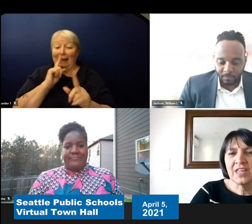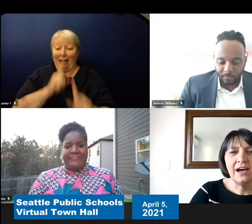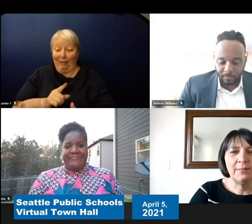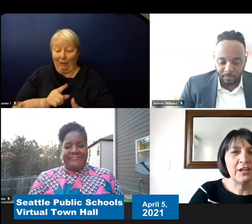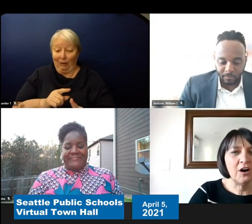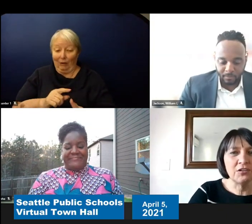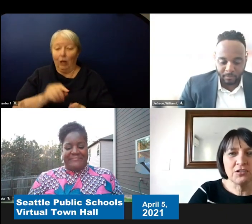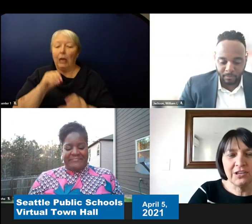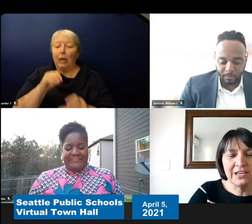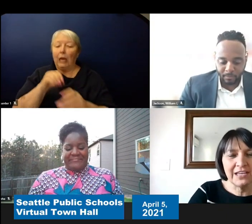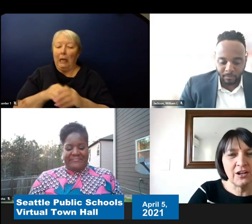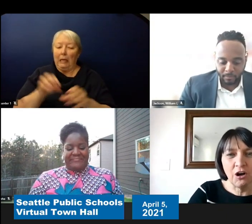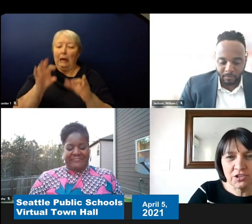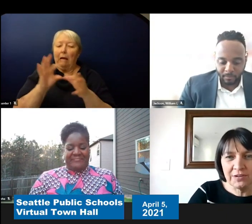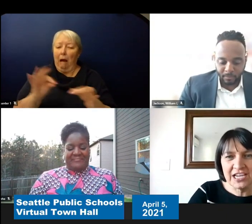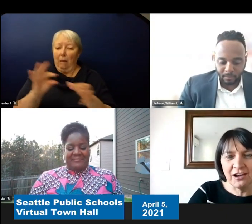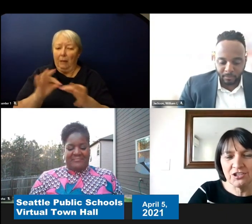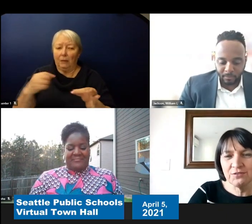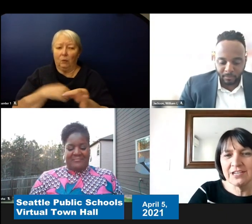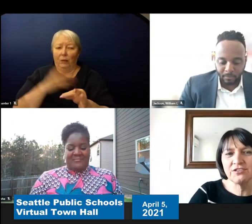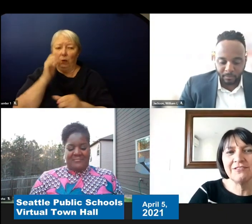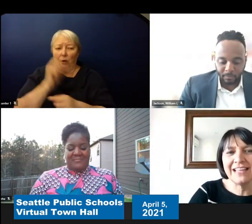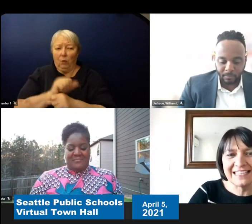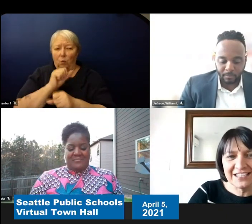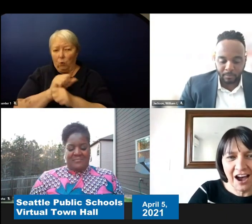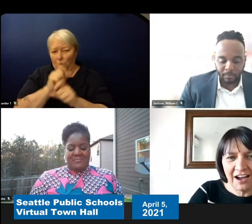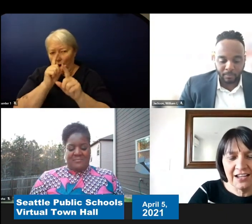And also you can also reach out to us through Let's Talk